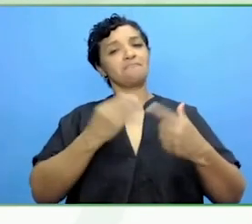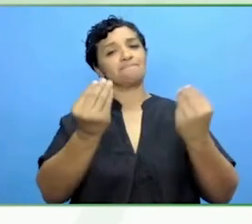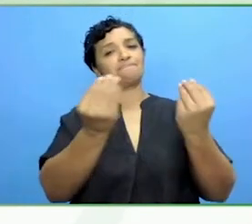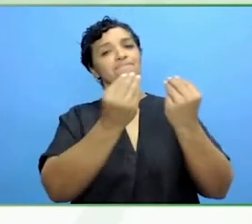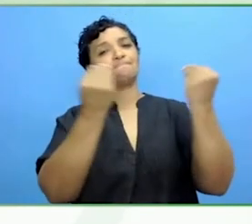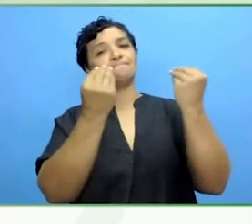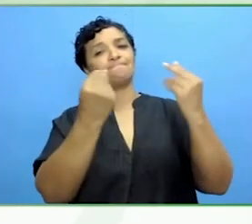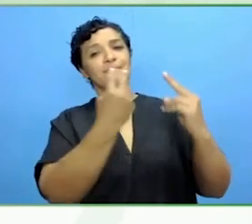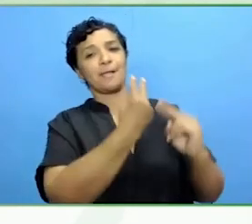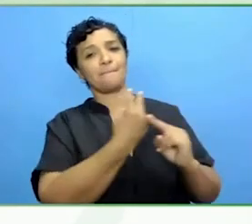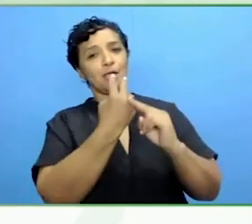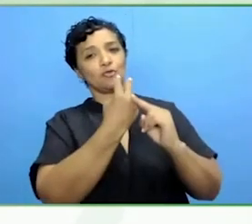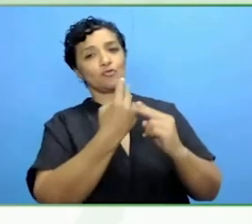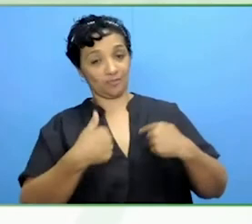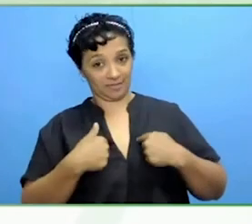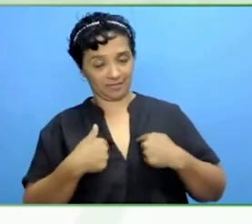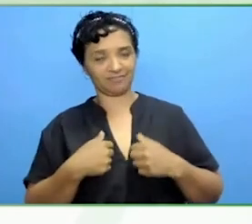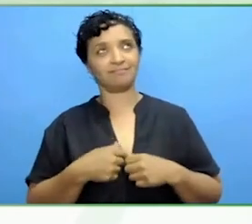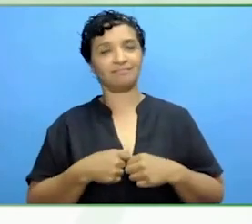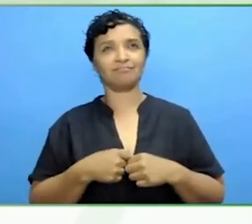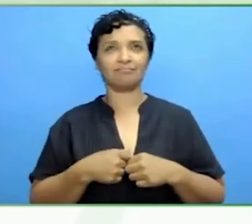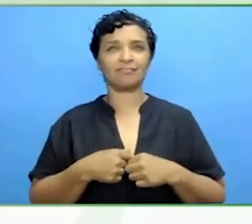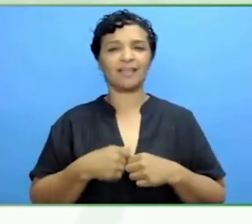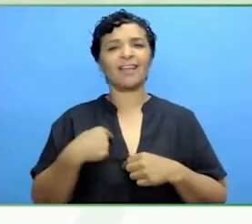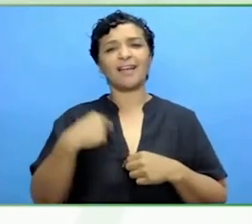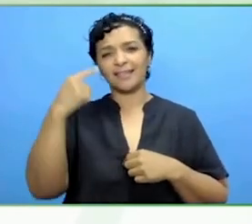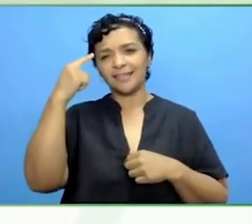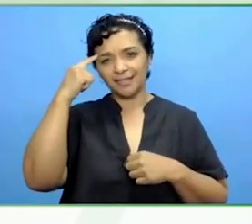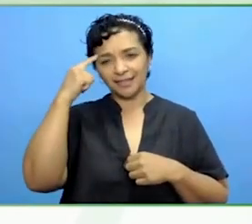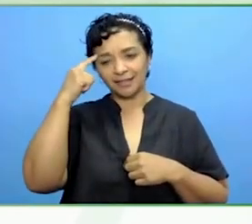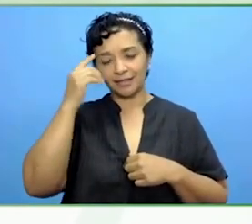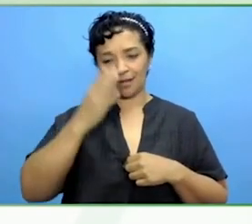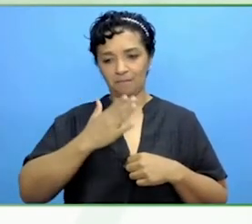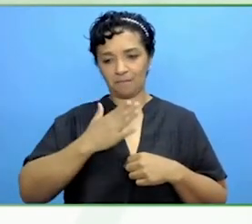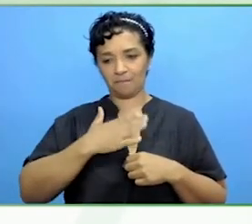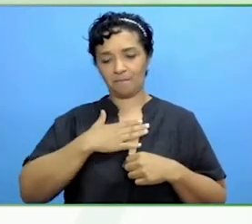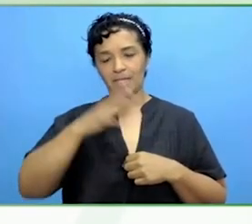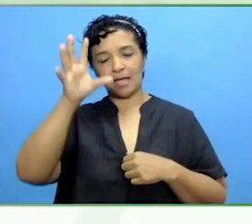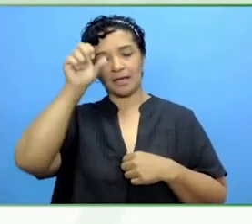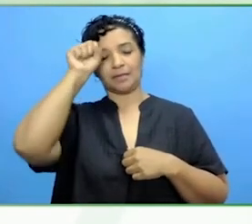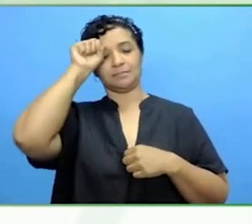I think what I remember most about wanting to reflect on this, it